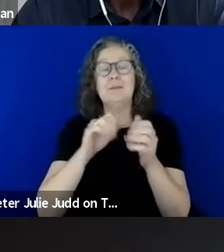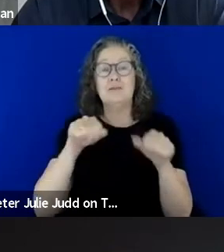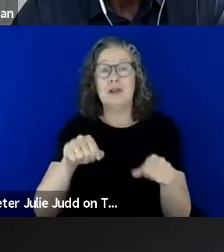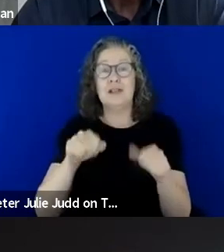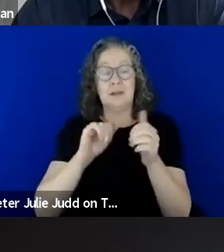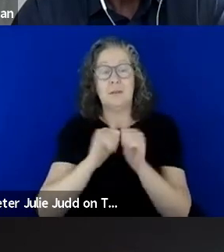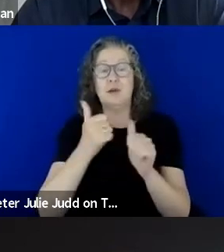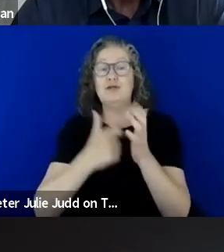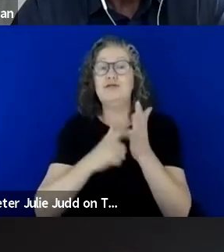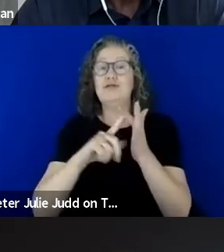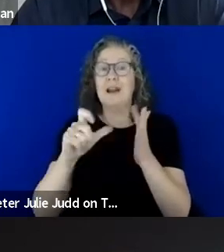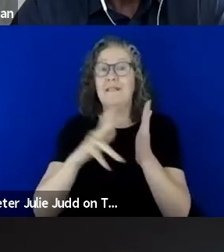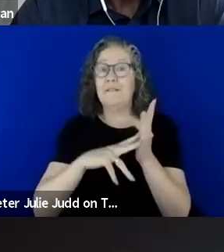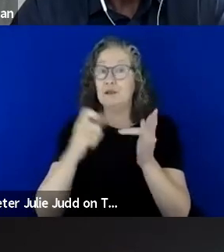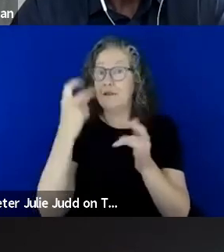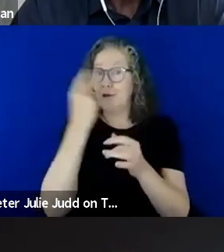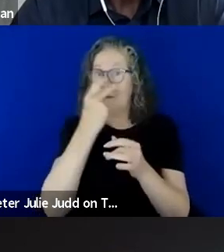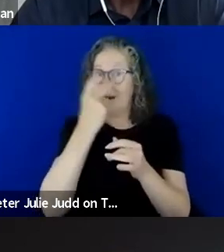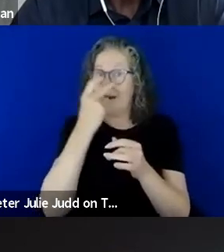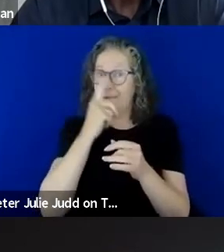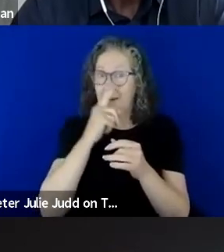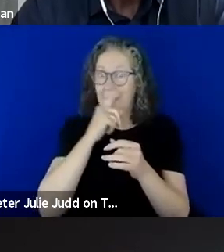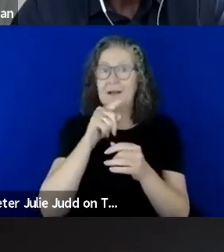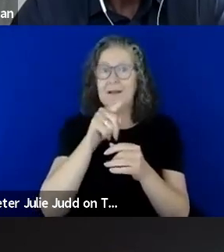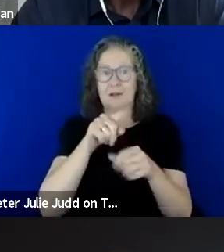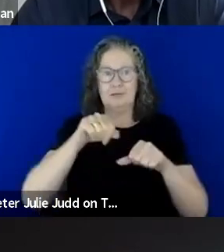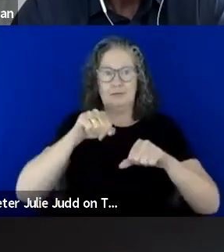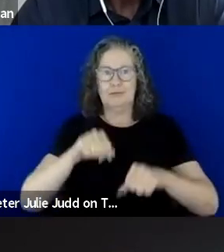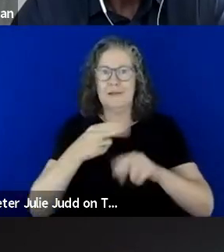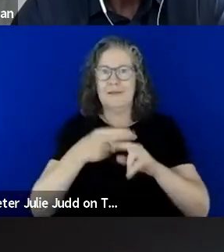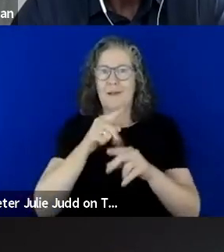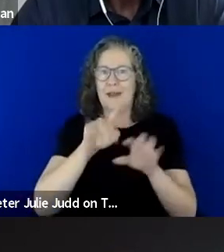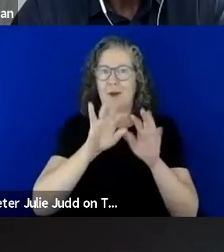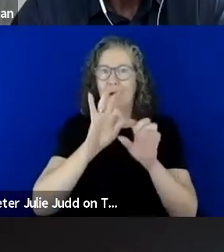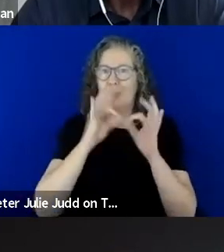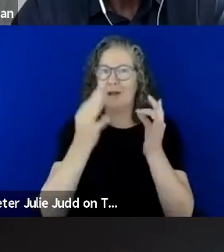Maurice has been the President of that organisation for some 30 years and leads a team who plan